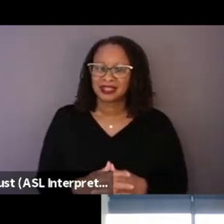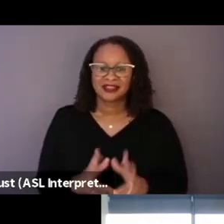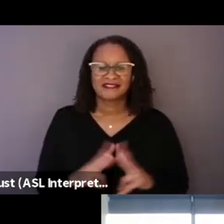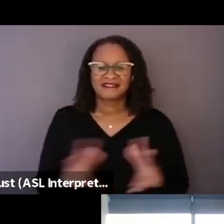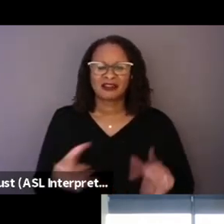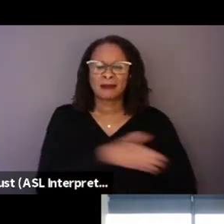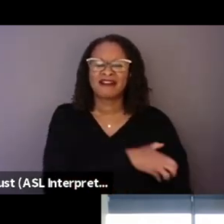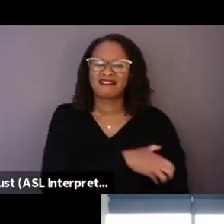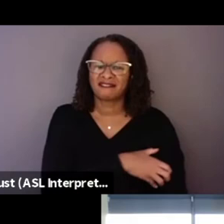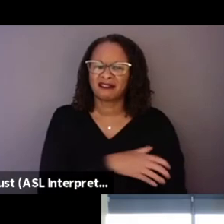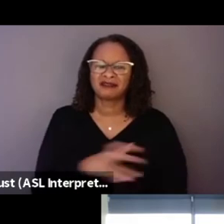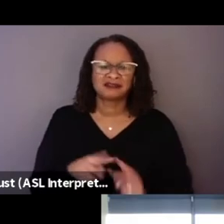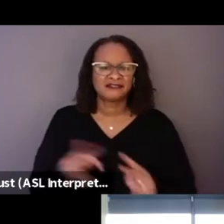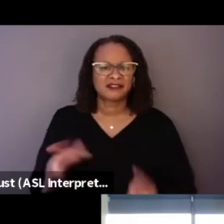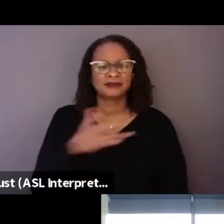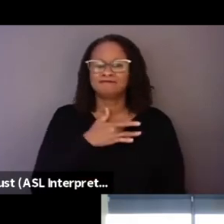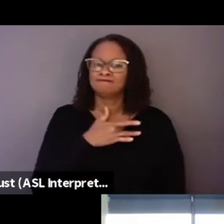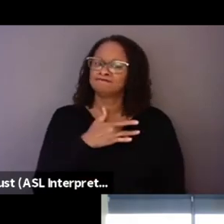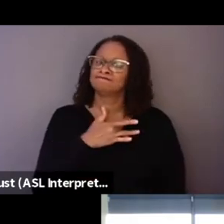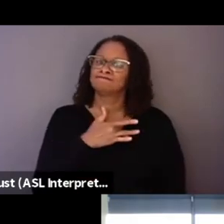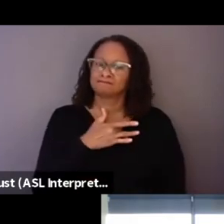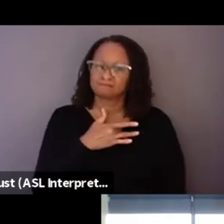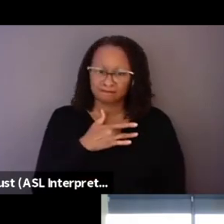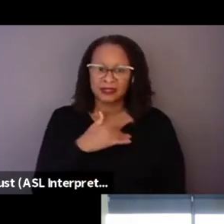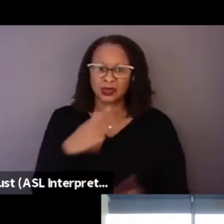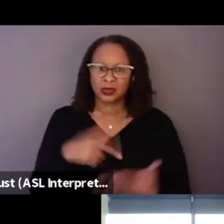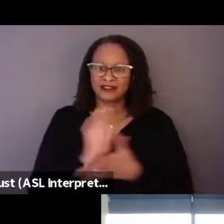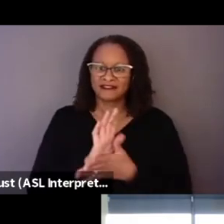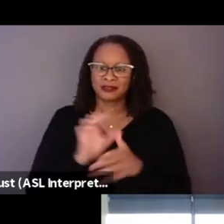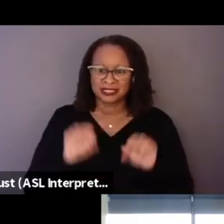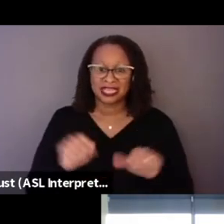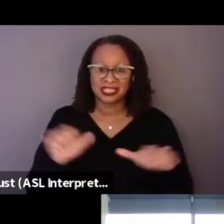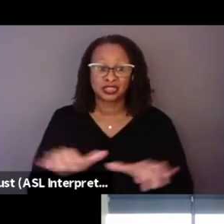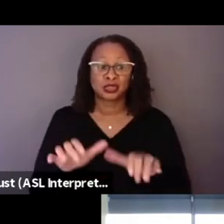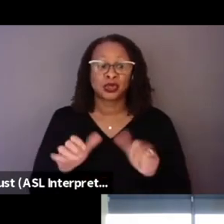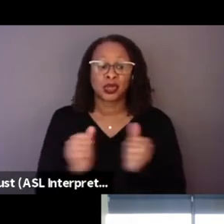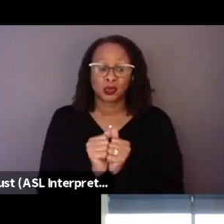I think what films can do with real subjects, you know.